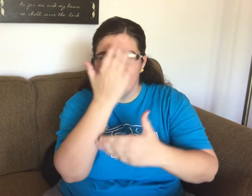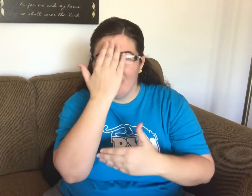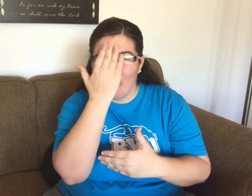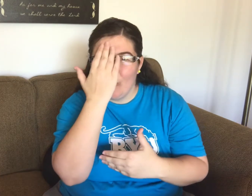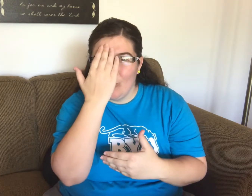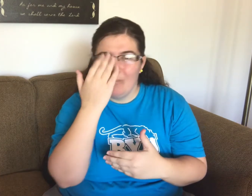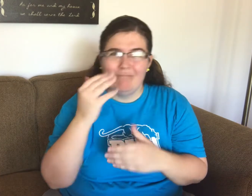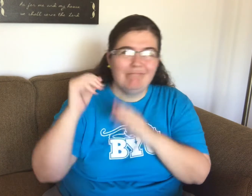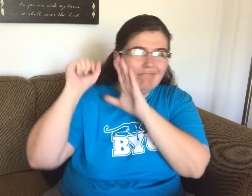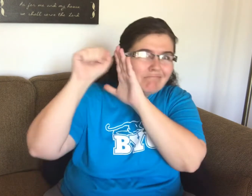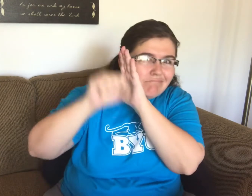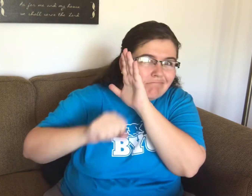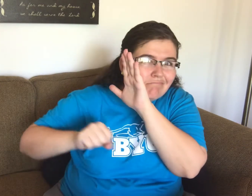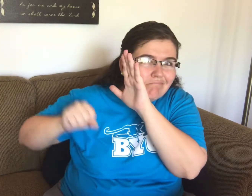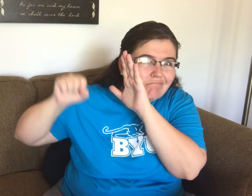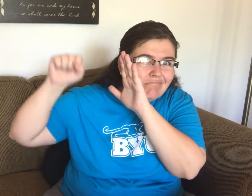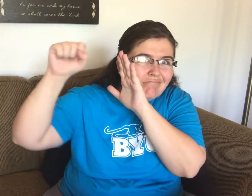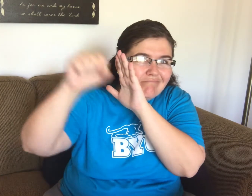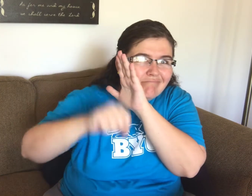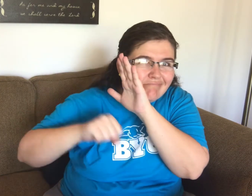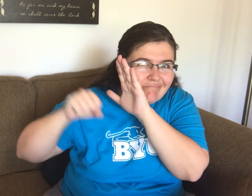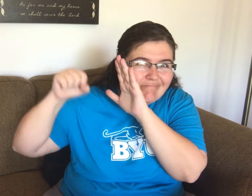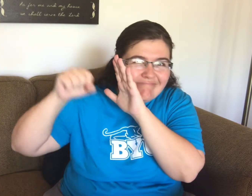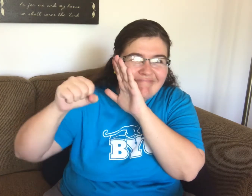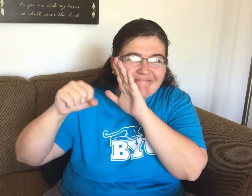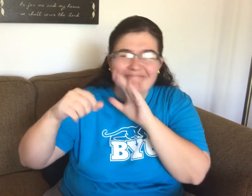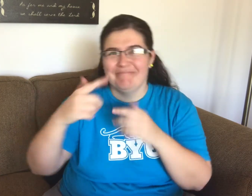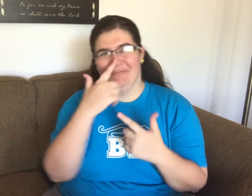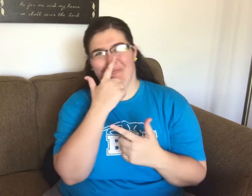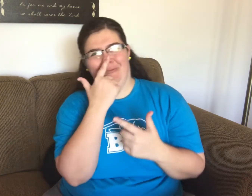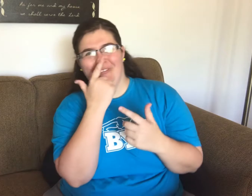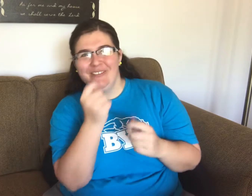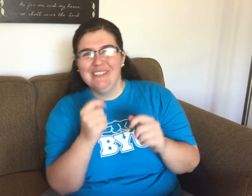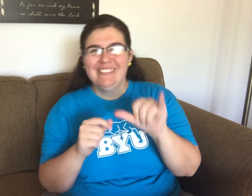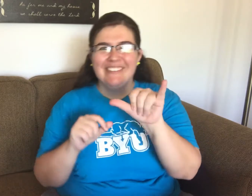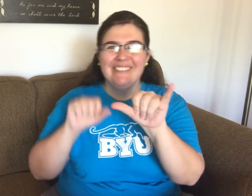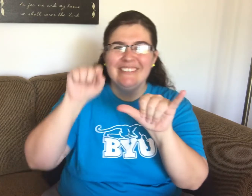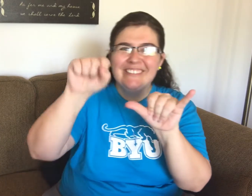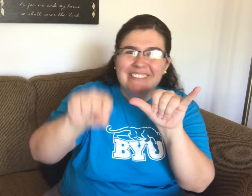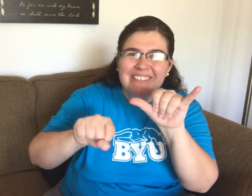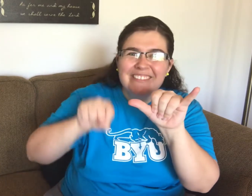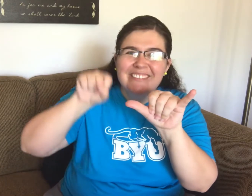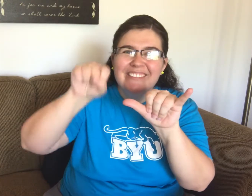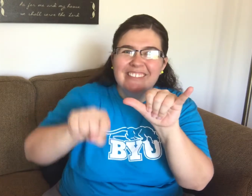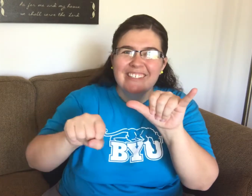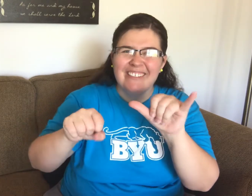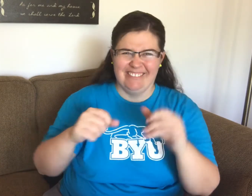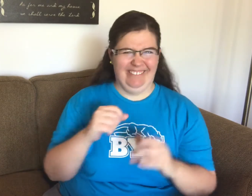You know, the old projectors? So this sign is super interesting!